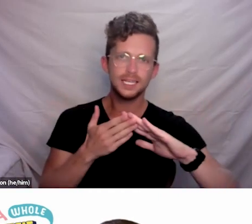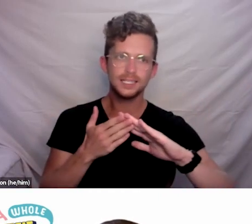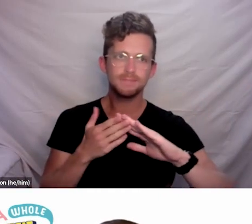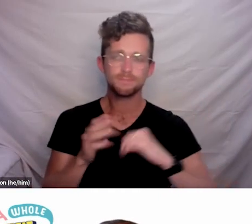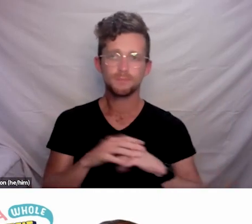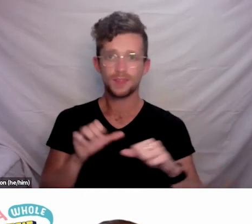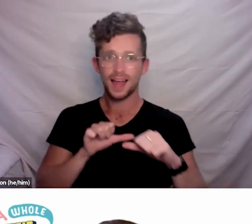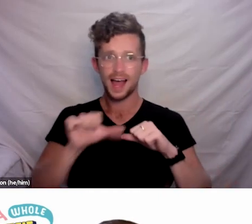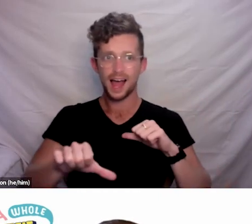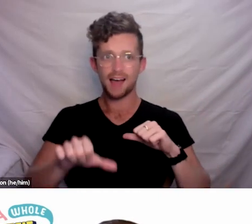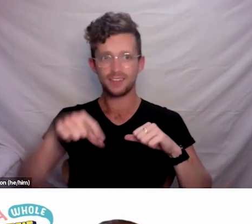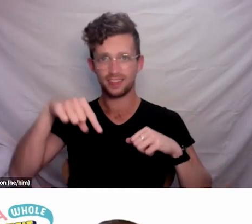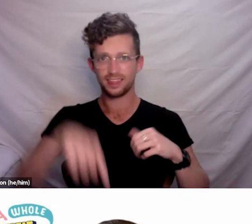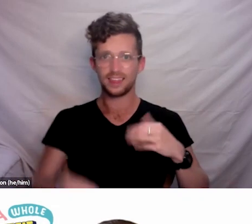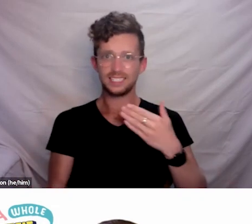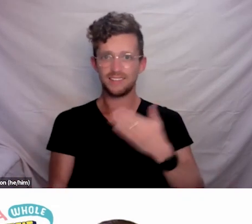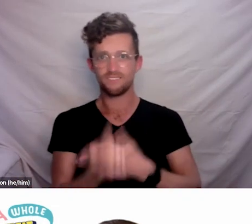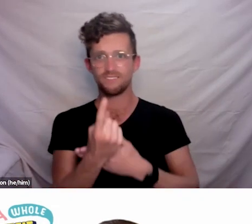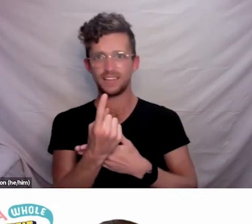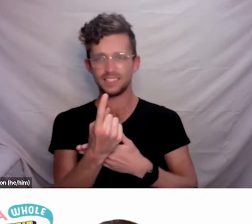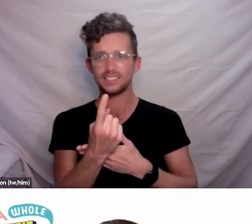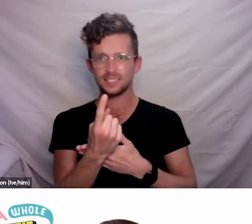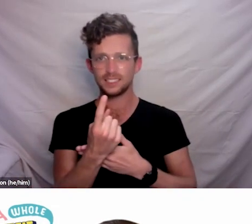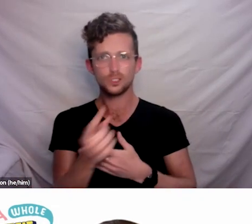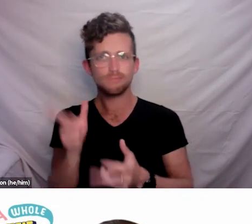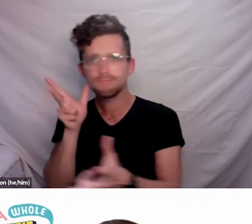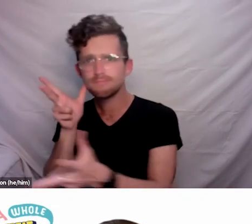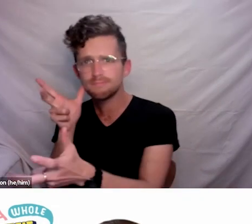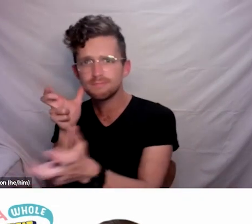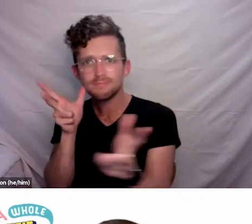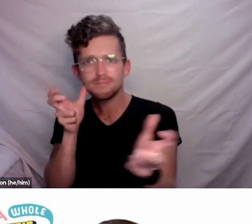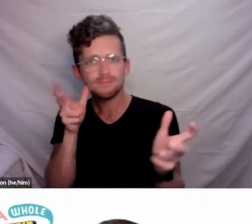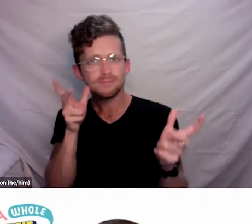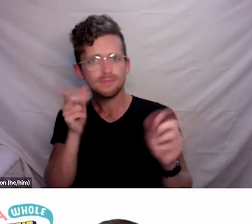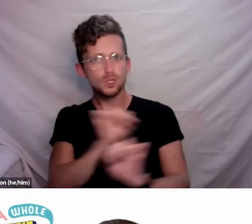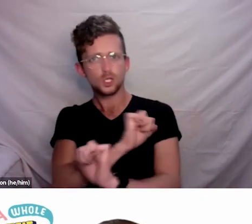and to have all of those suggestions would just be so valuable for the way forward.